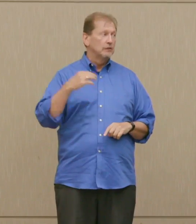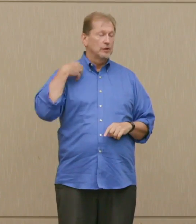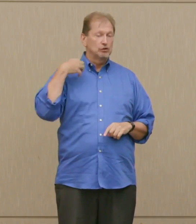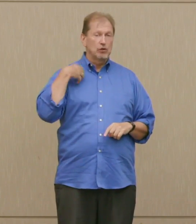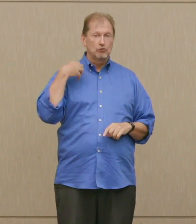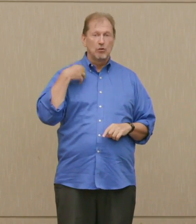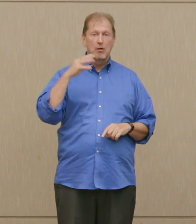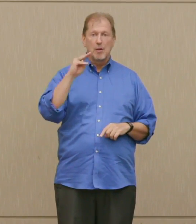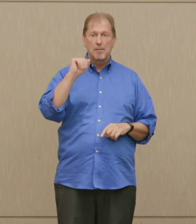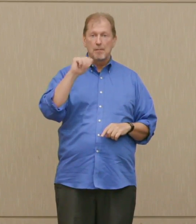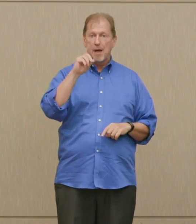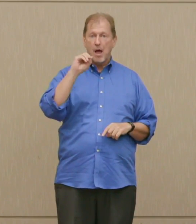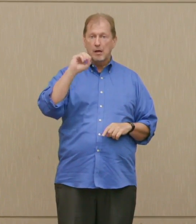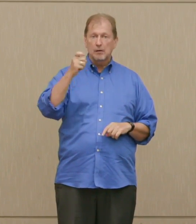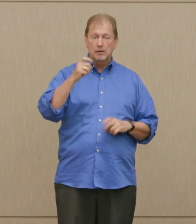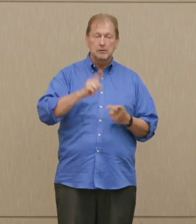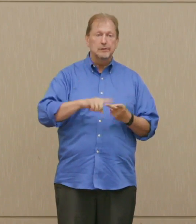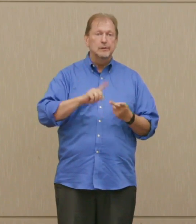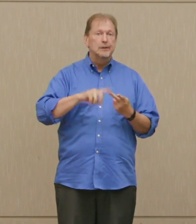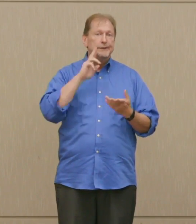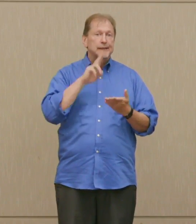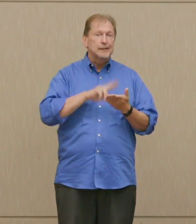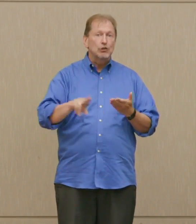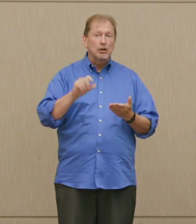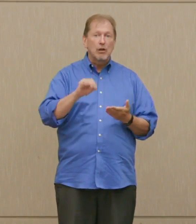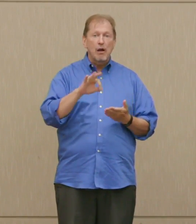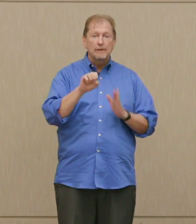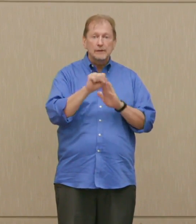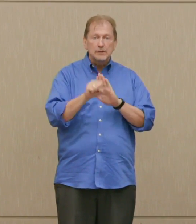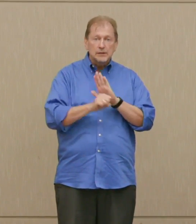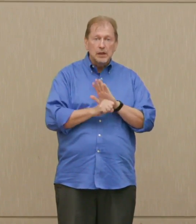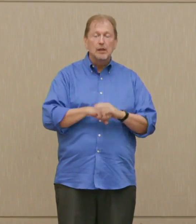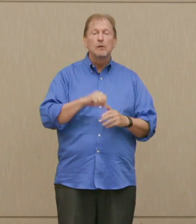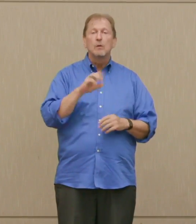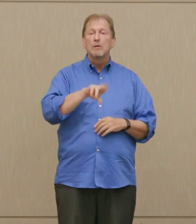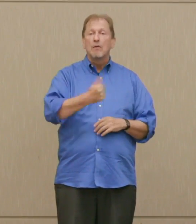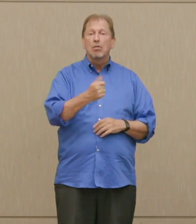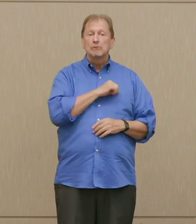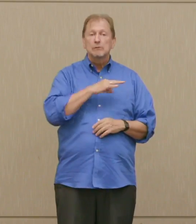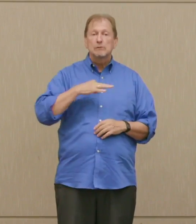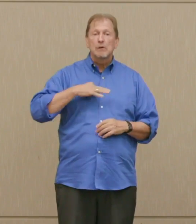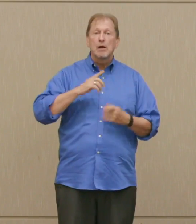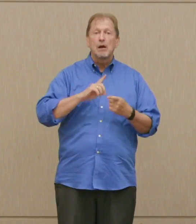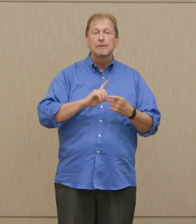of State, or anyone else, or the Joint Chiefs of Staff.